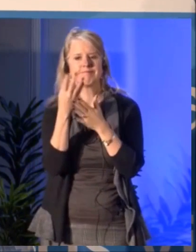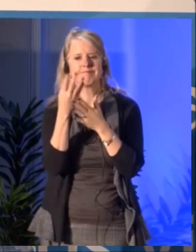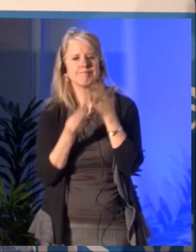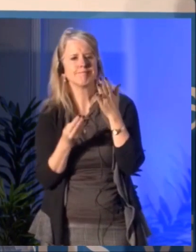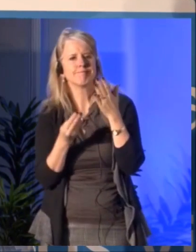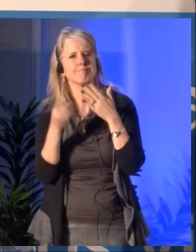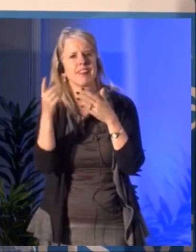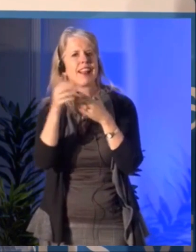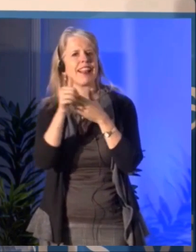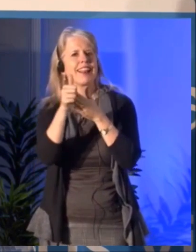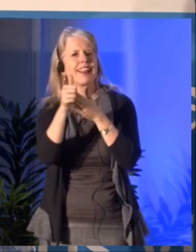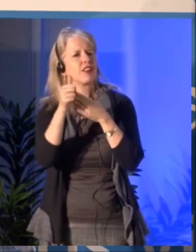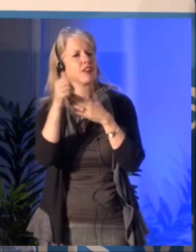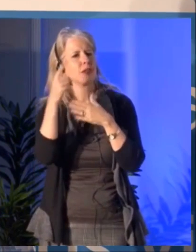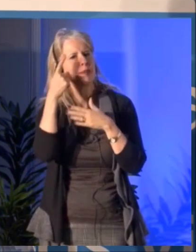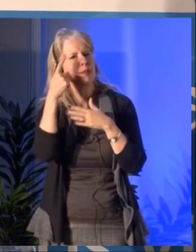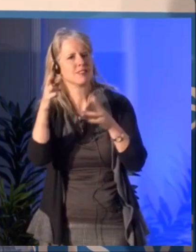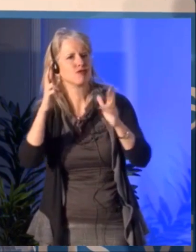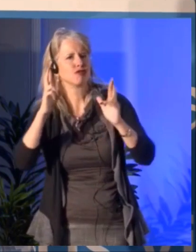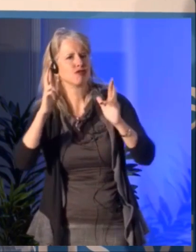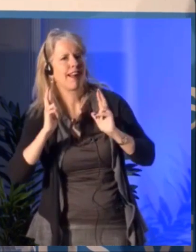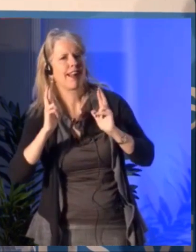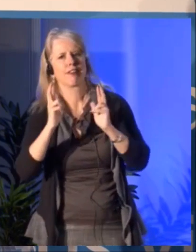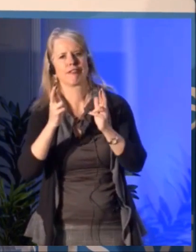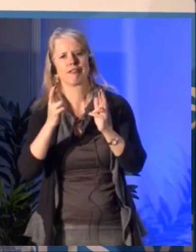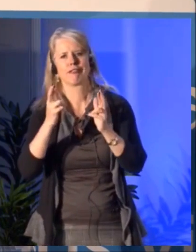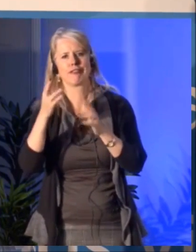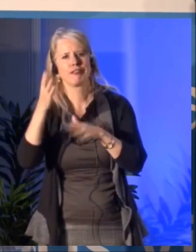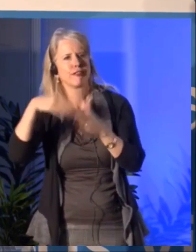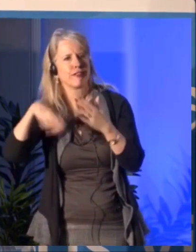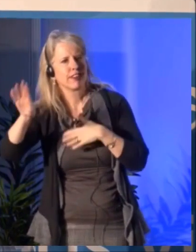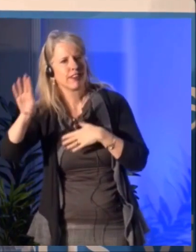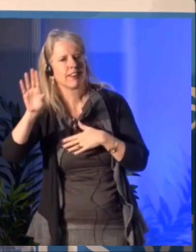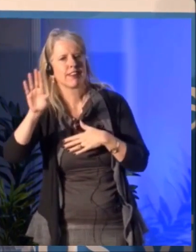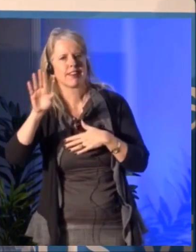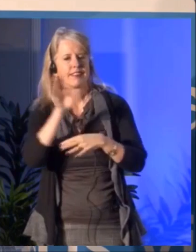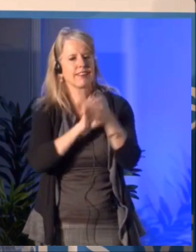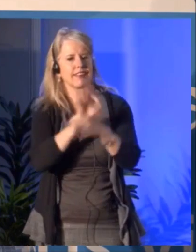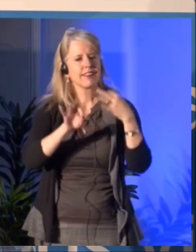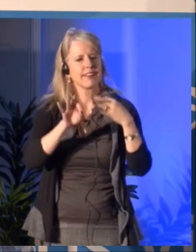that it's done in a way that serves both the organizations, the art form, and the arts sector.